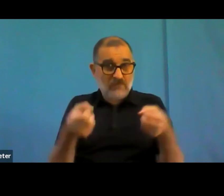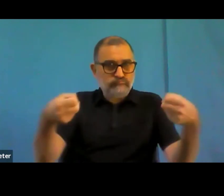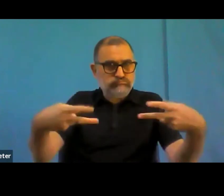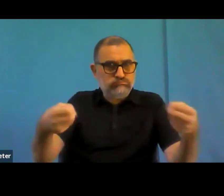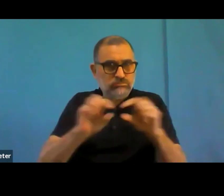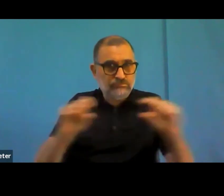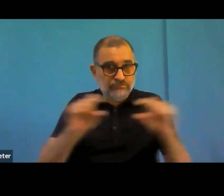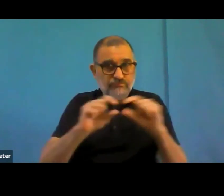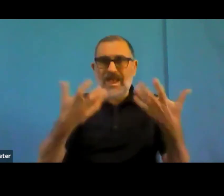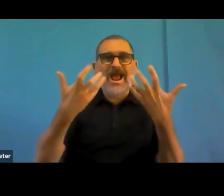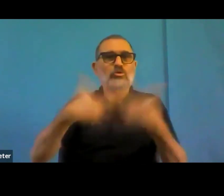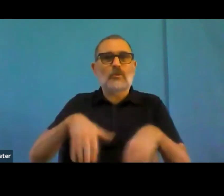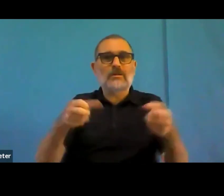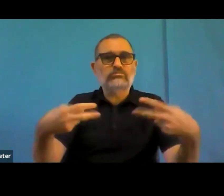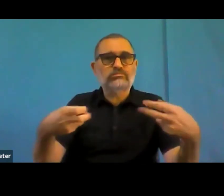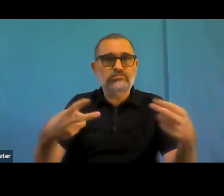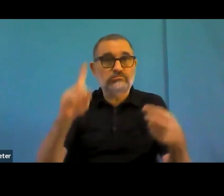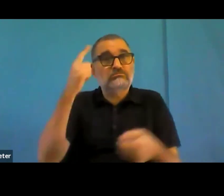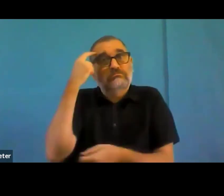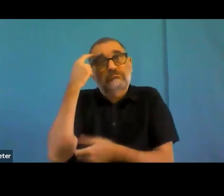And that is when the resources are not there.